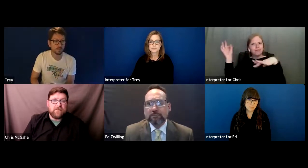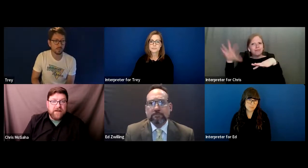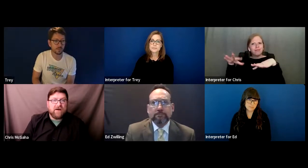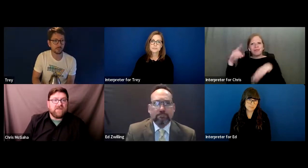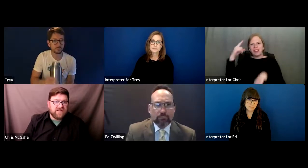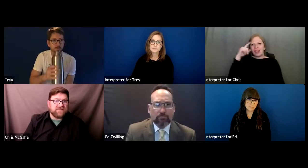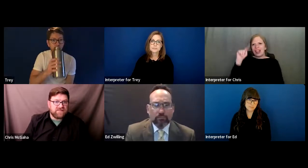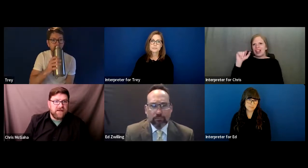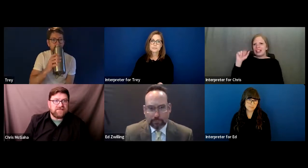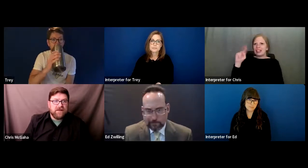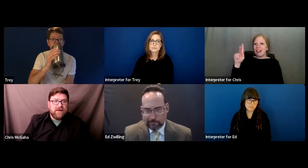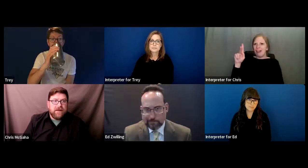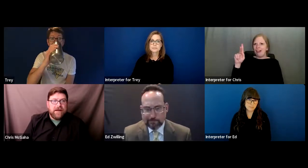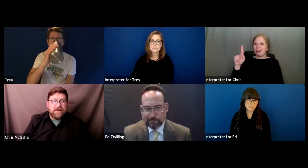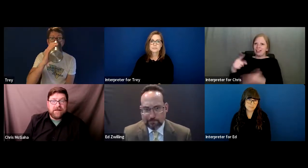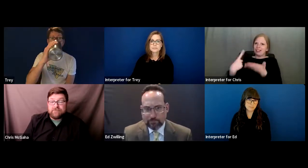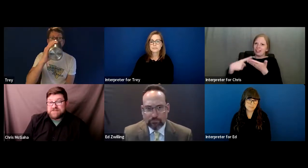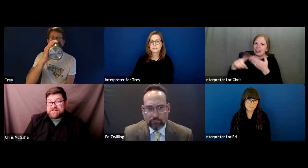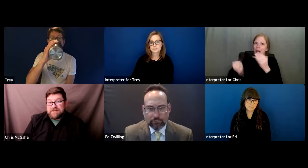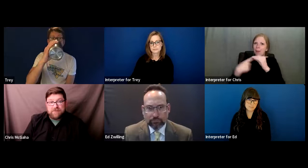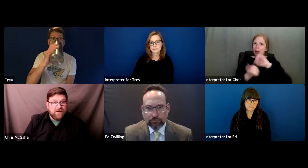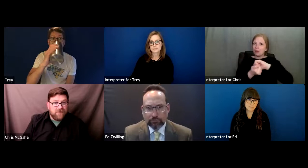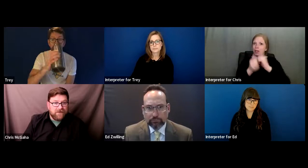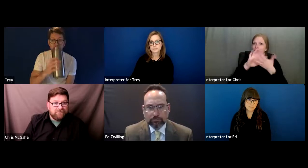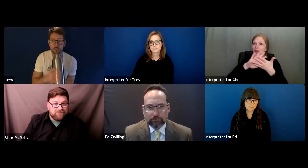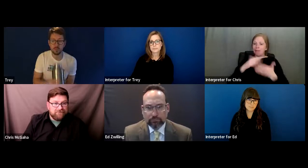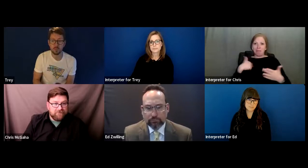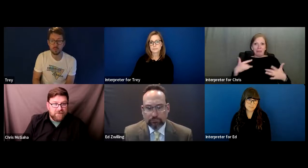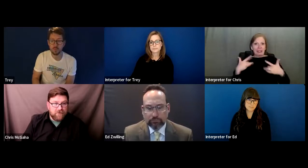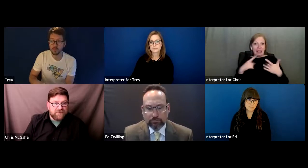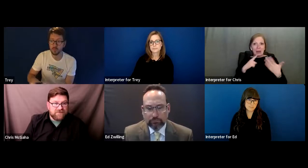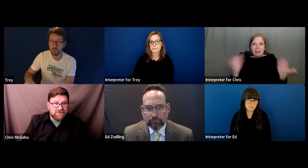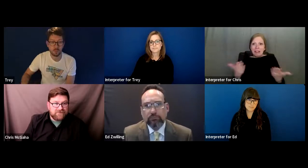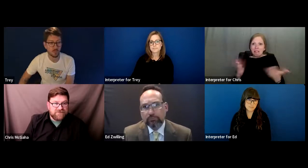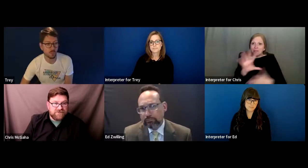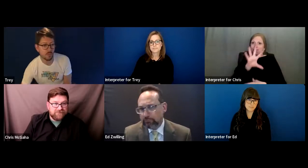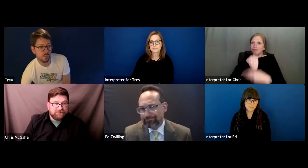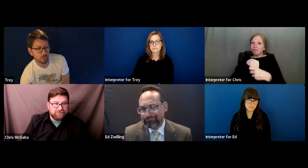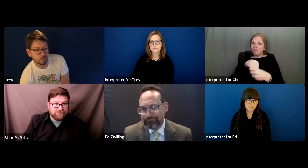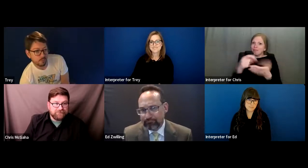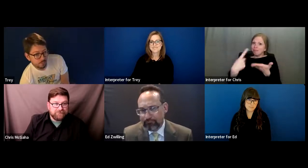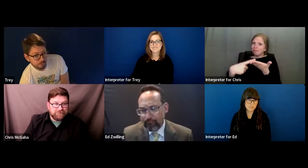about Adjacent Space. And I'm just excited to be here and be part of this discussion.